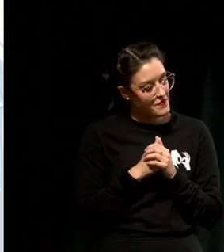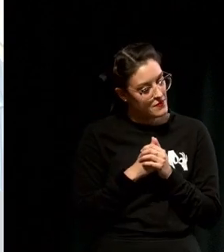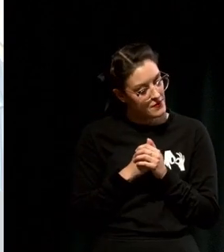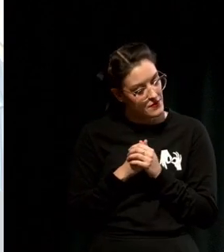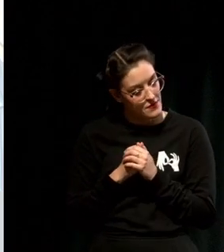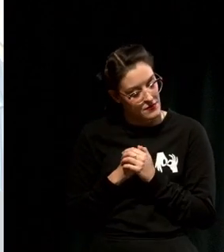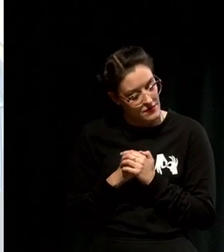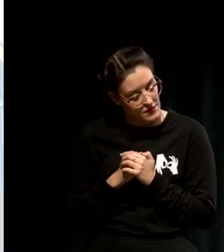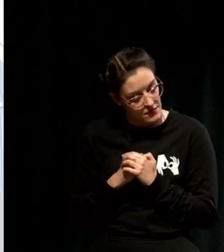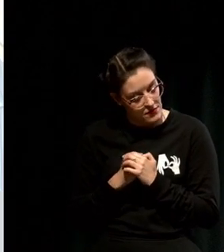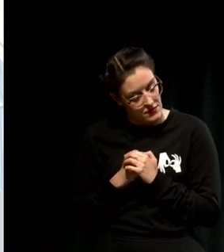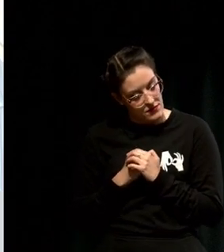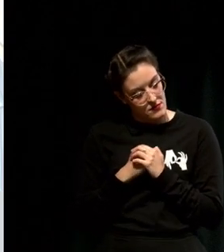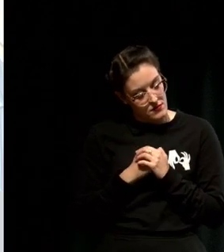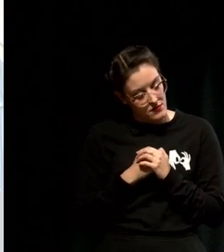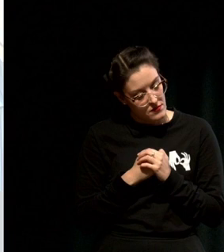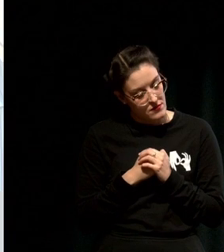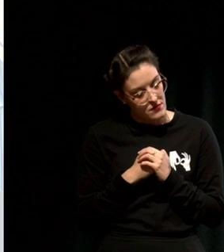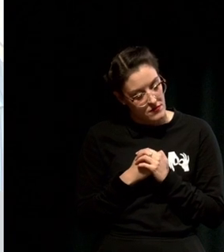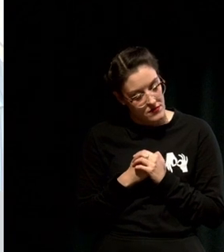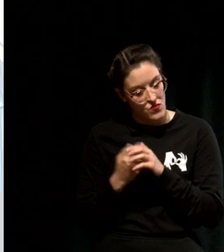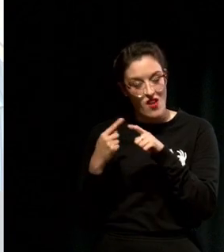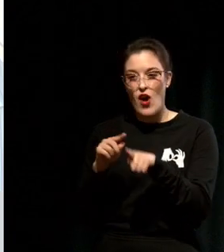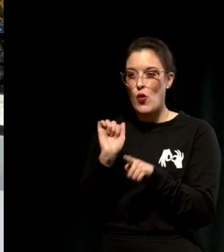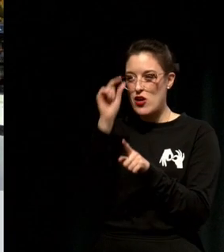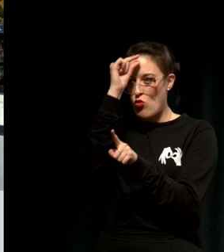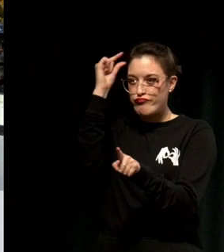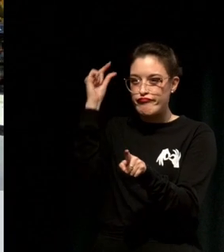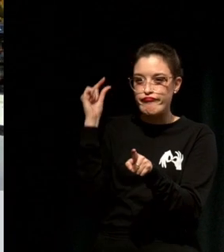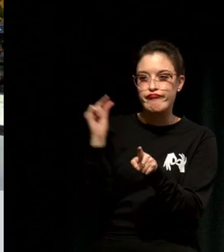alignment with your purpose and it's playing the long game.